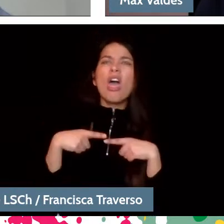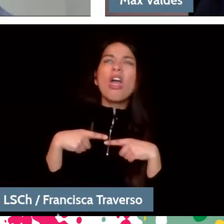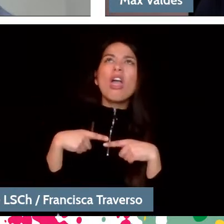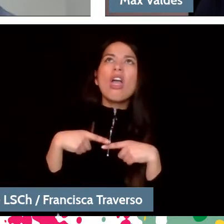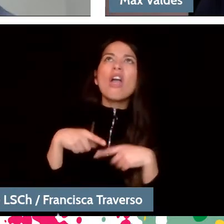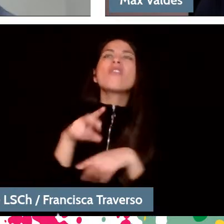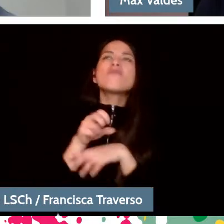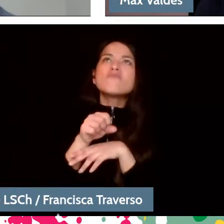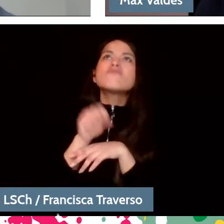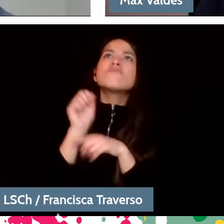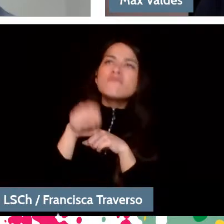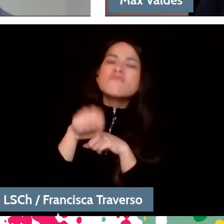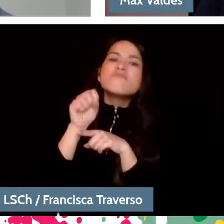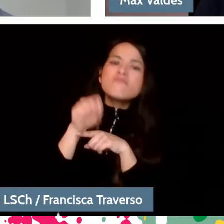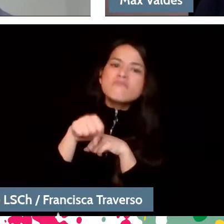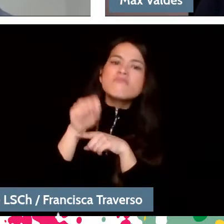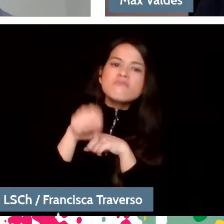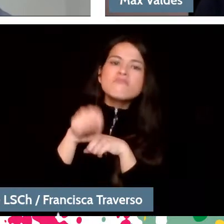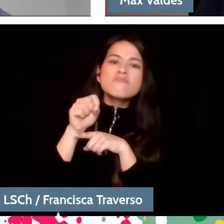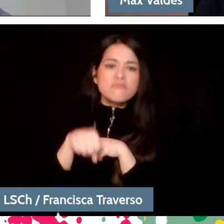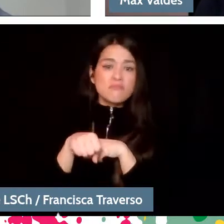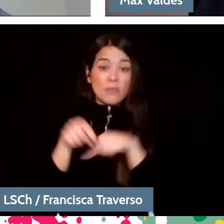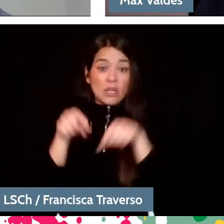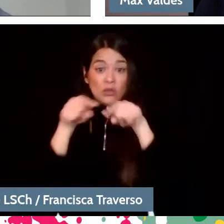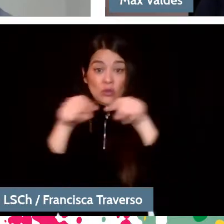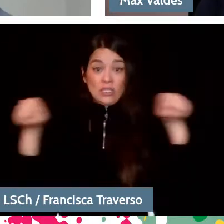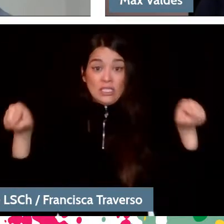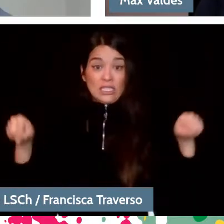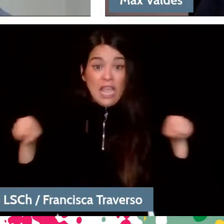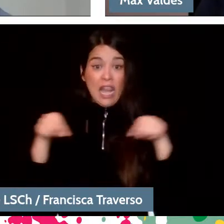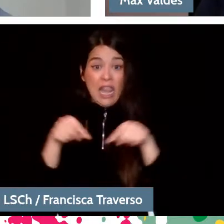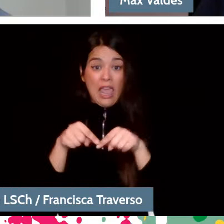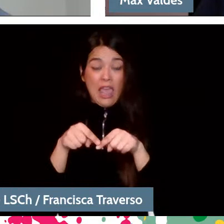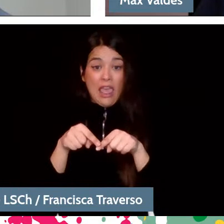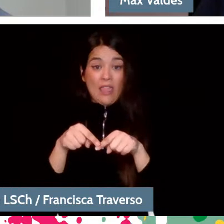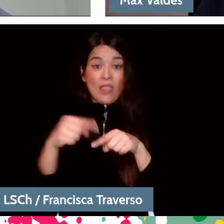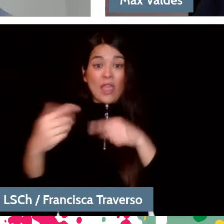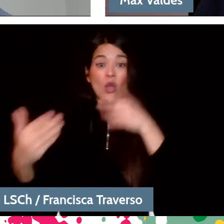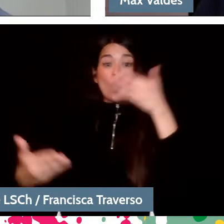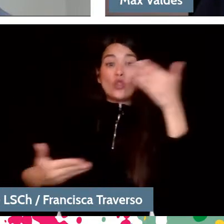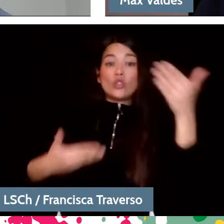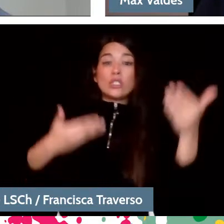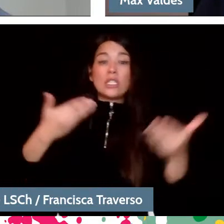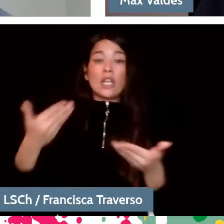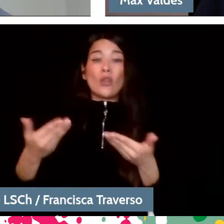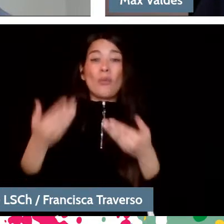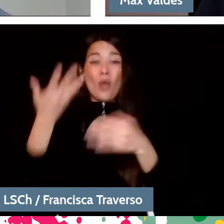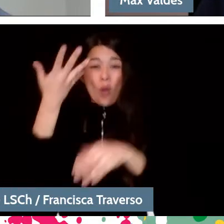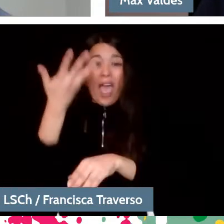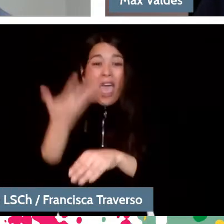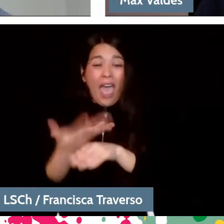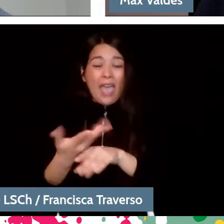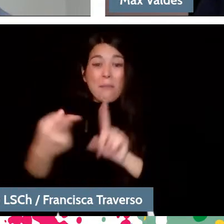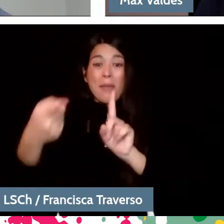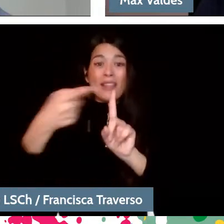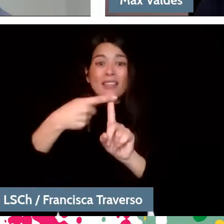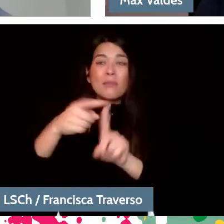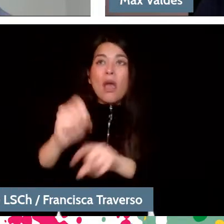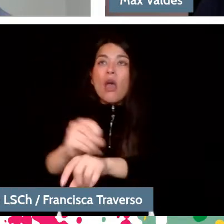Being in a concert hall is also passive, but there is an emotional involvement with what happens on stage